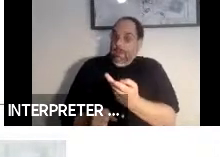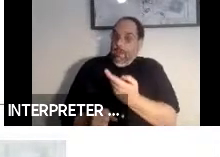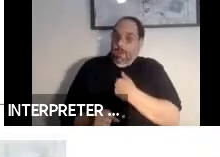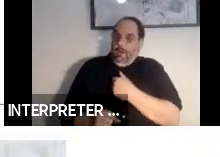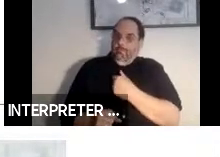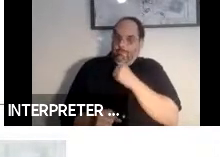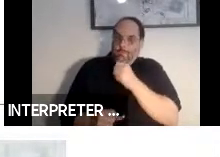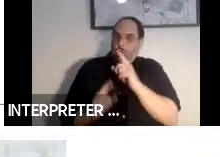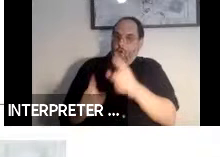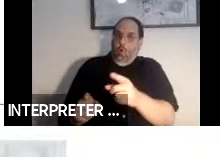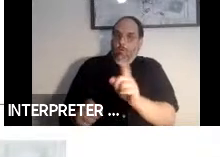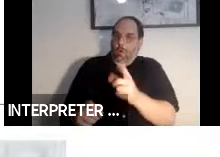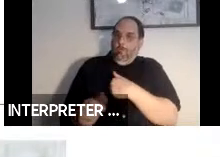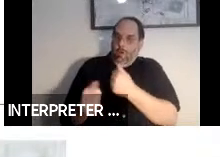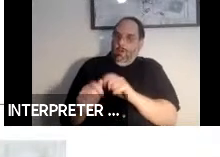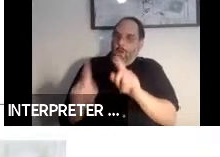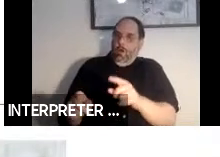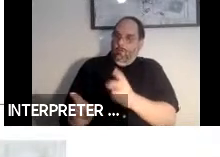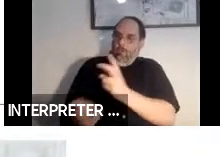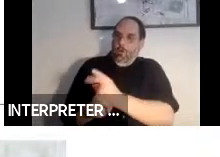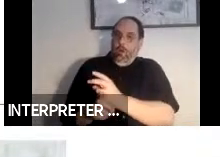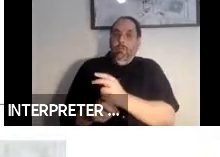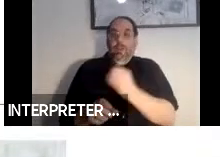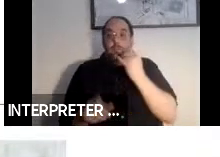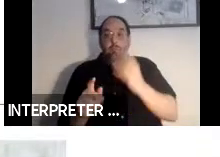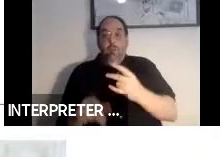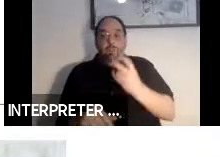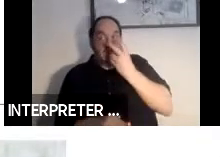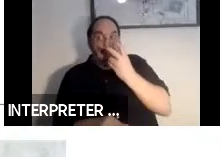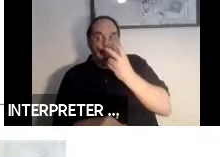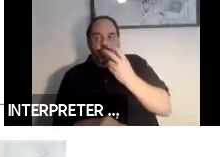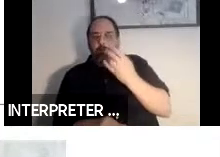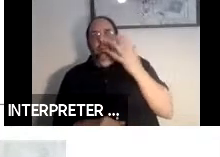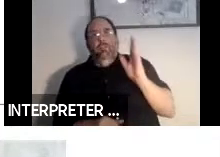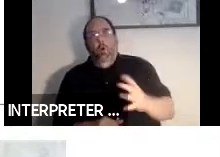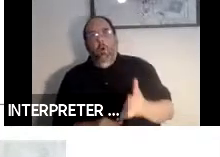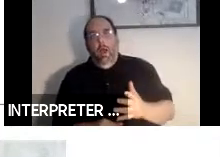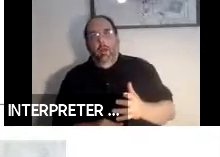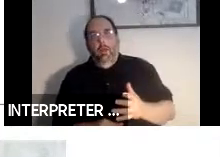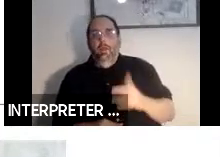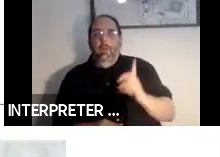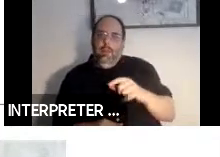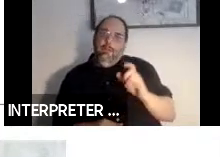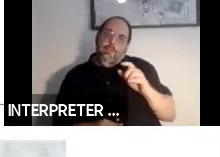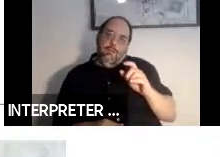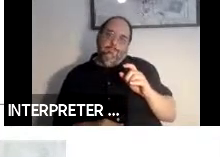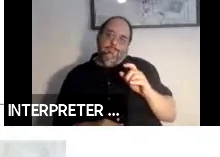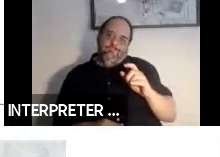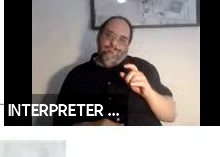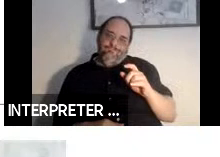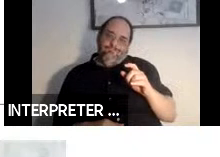It is too hard. But a person who is blind won't know that and will need that kind of communicated